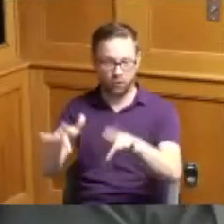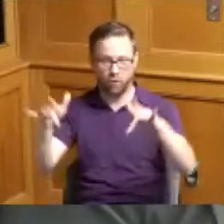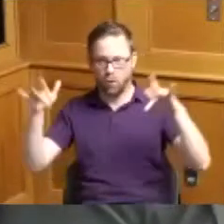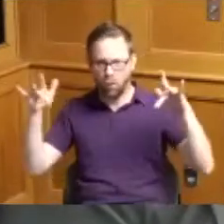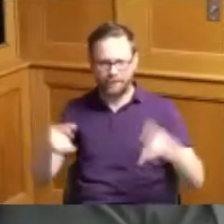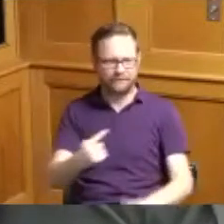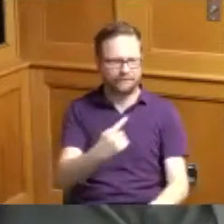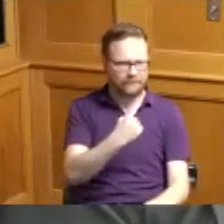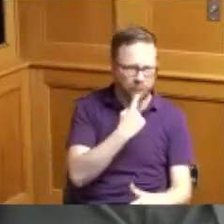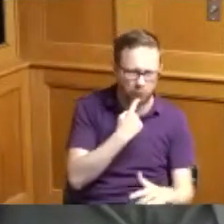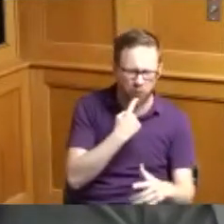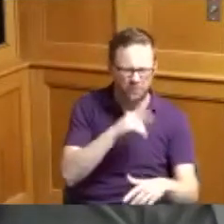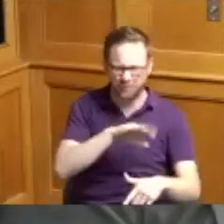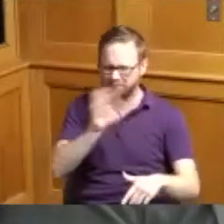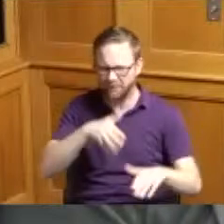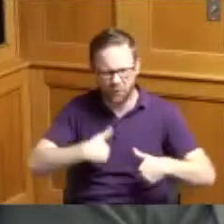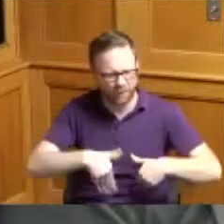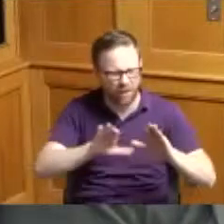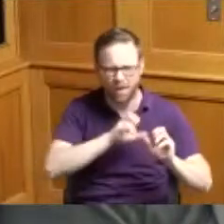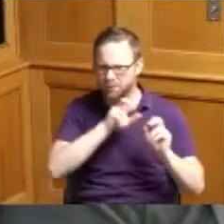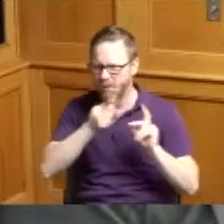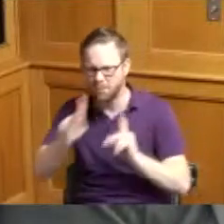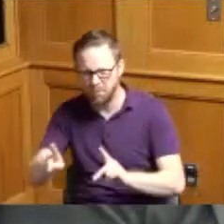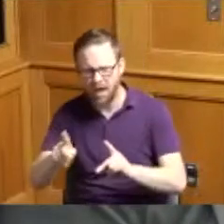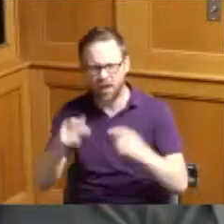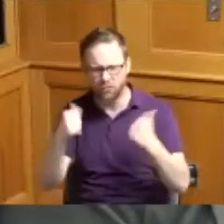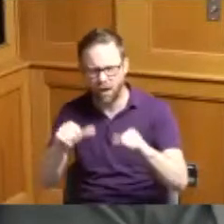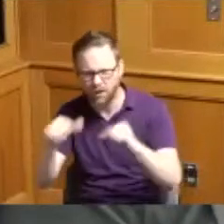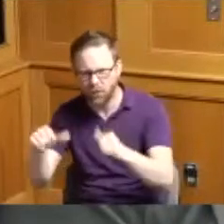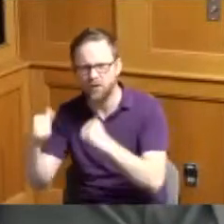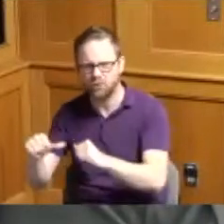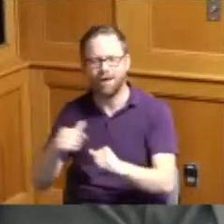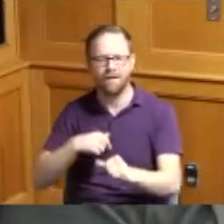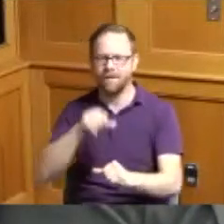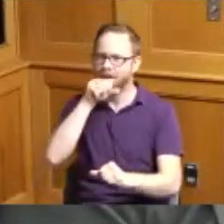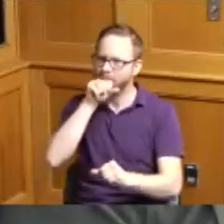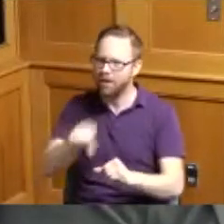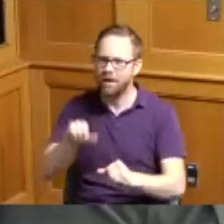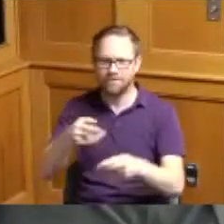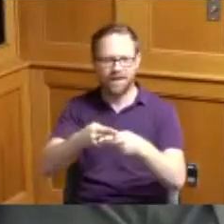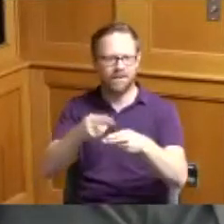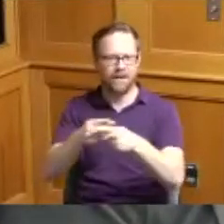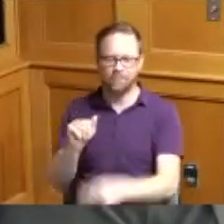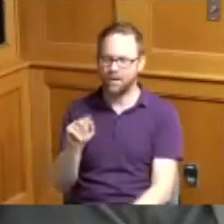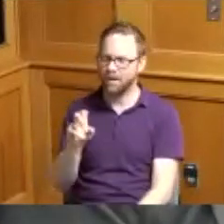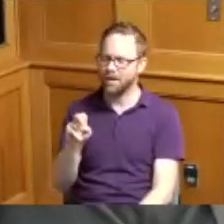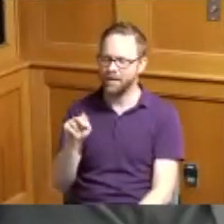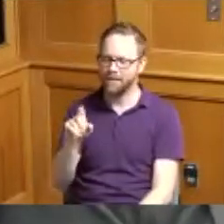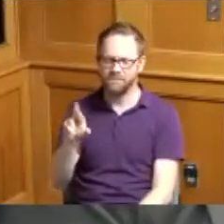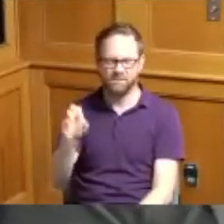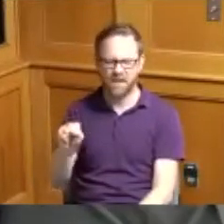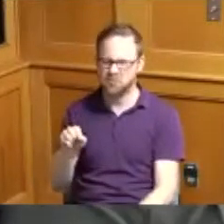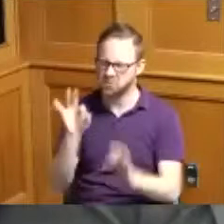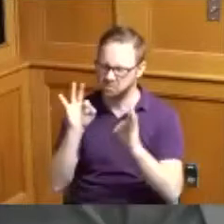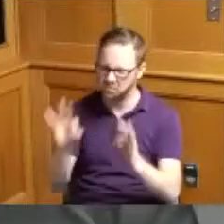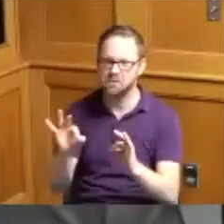never giving up and I love the title Avengers so congratulations and we're just so proud of